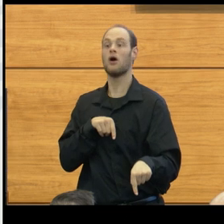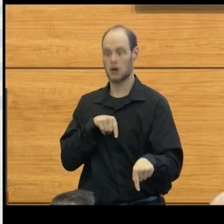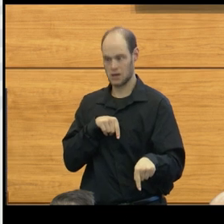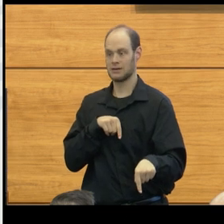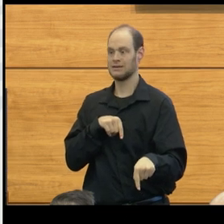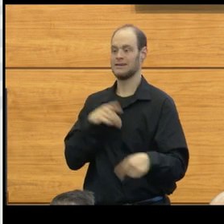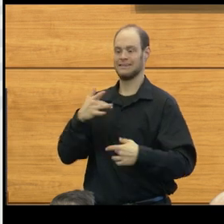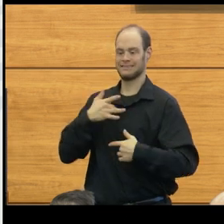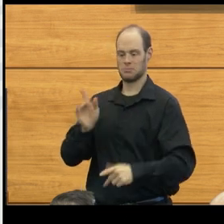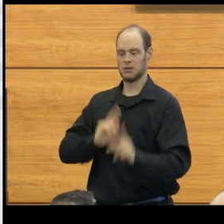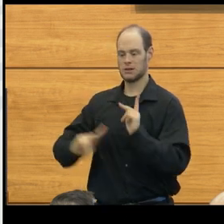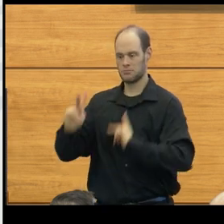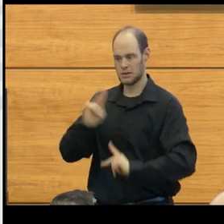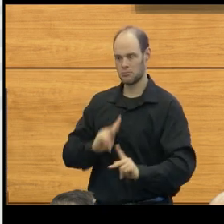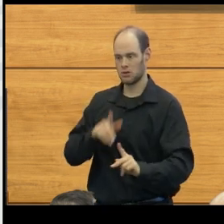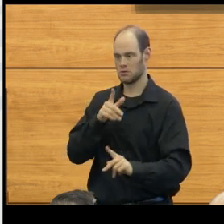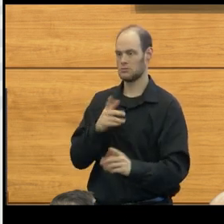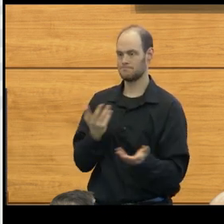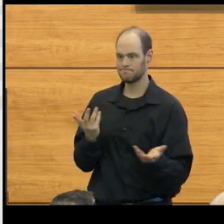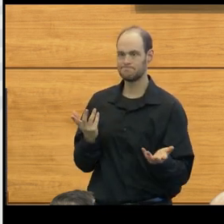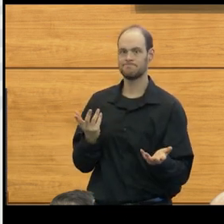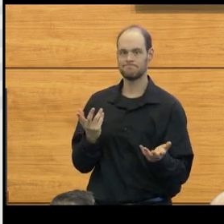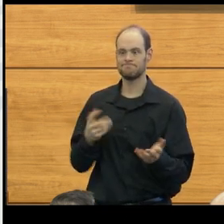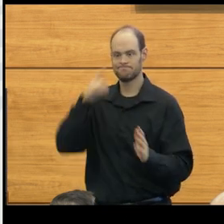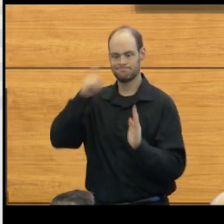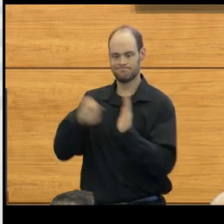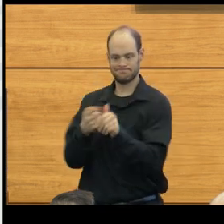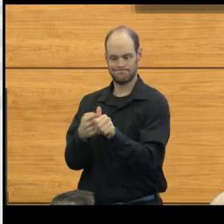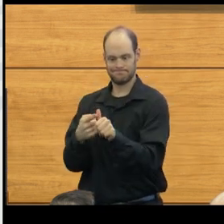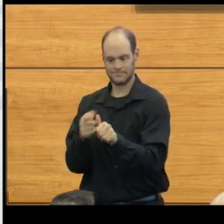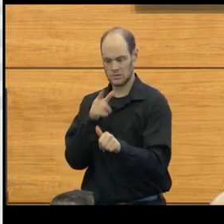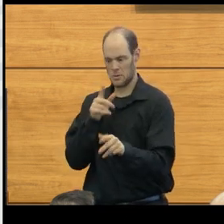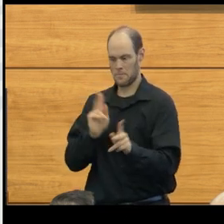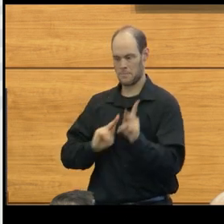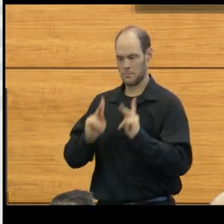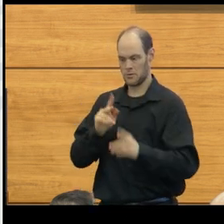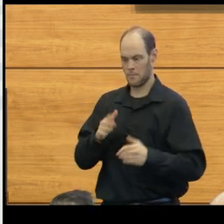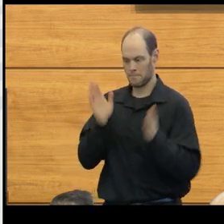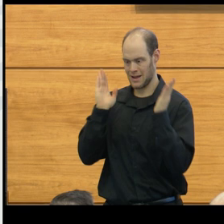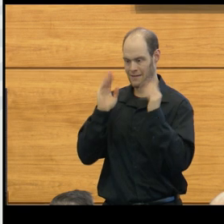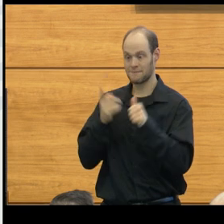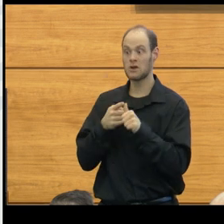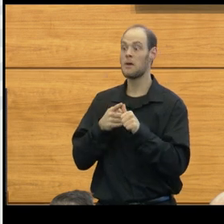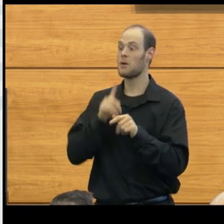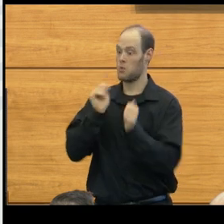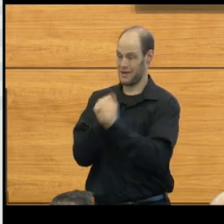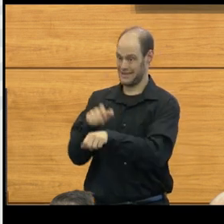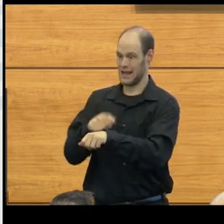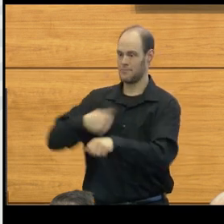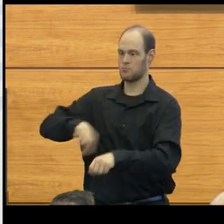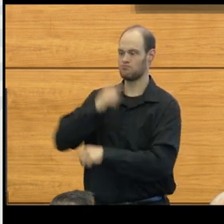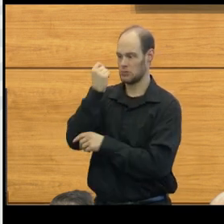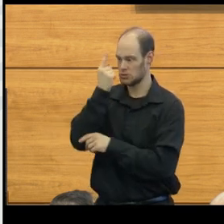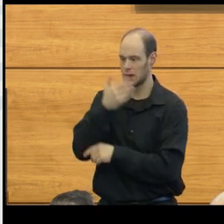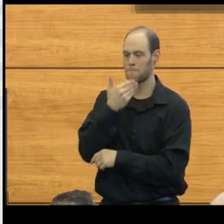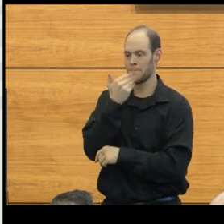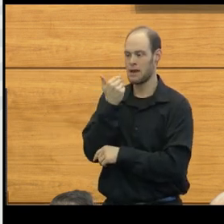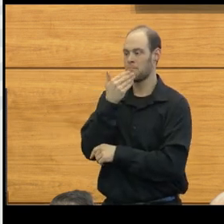that everybody notices and pays attention to, when in fact, over time we begin to understand more and more about it.